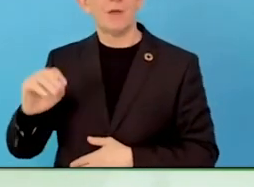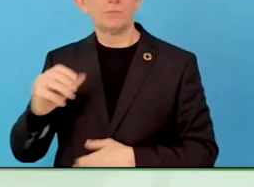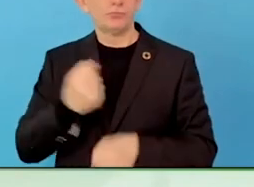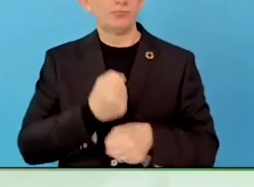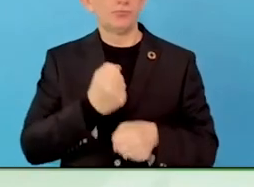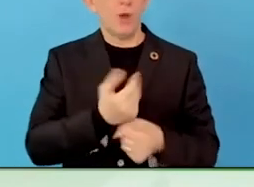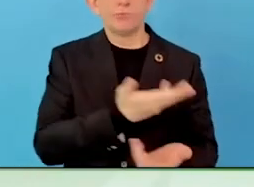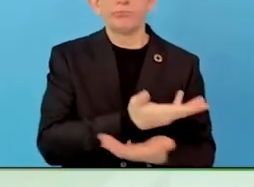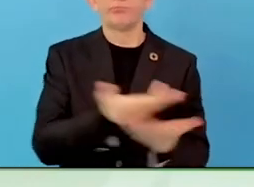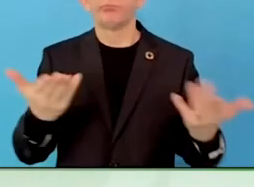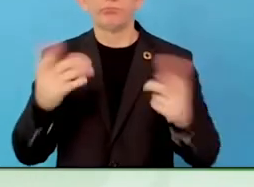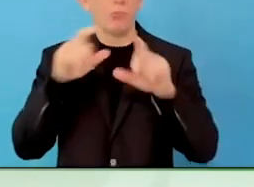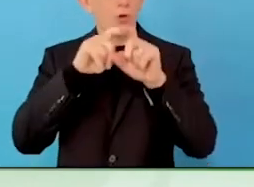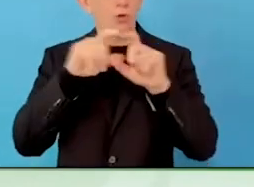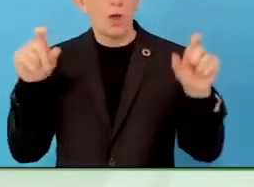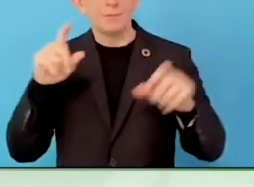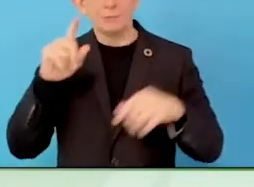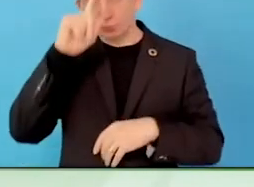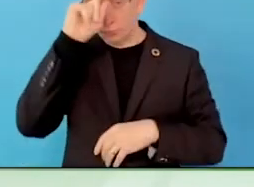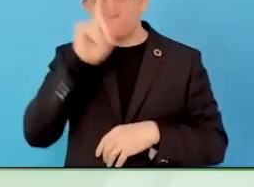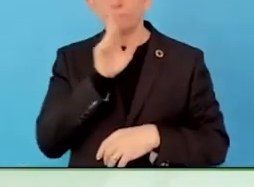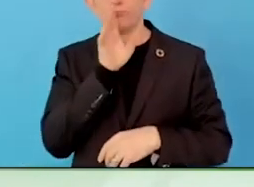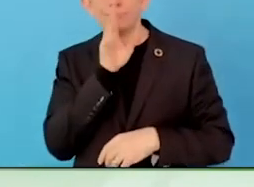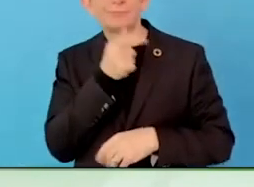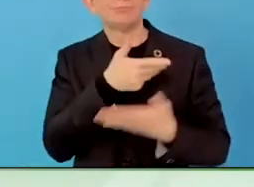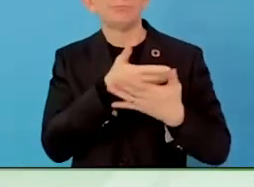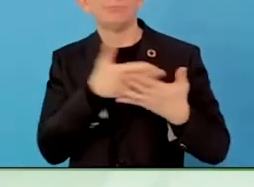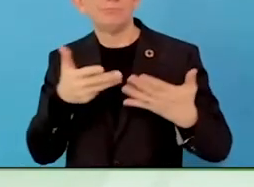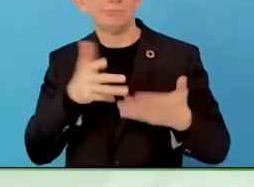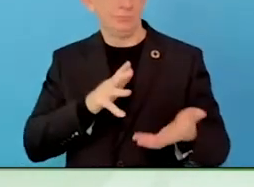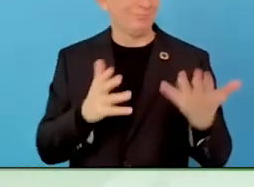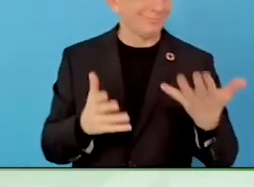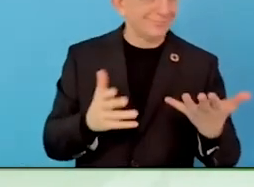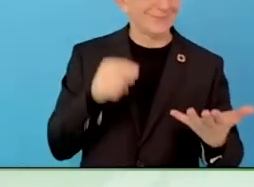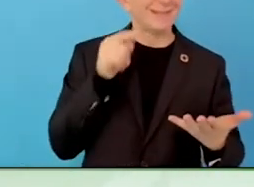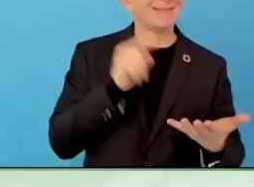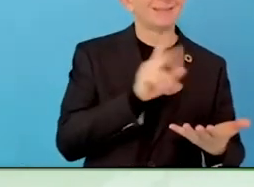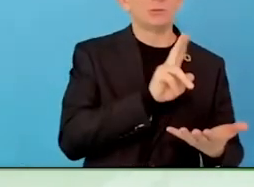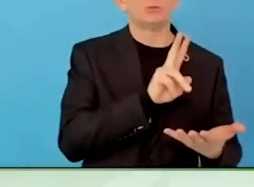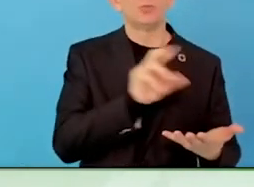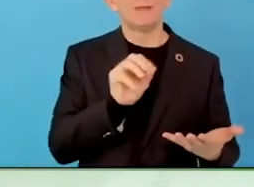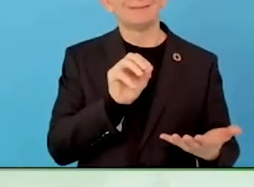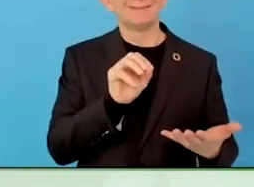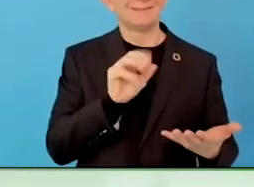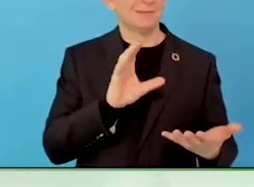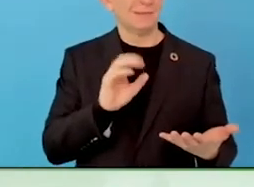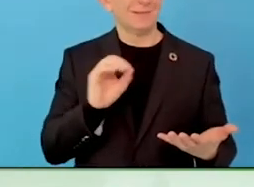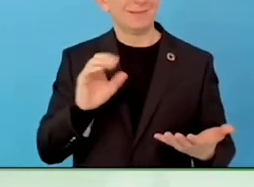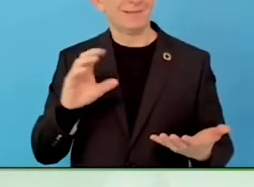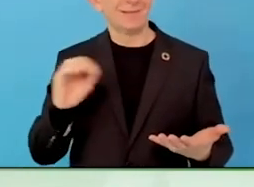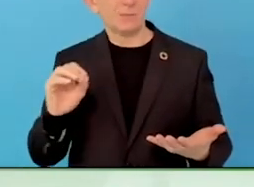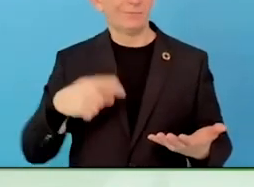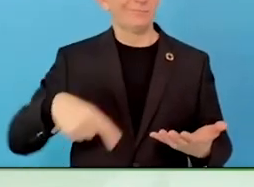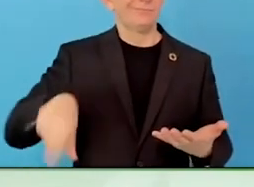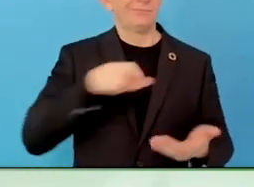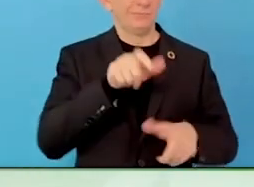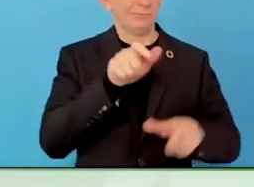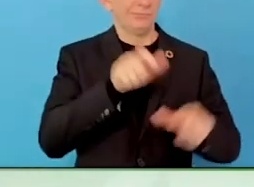It is not only about sourcing, getting more registrations as a company.